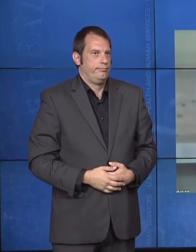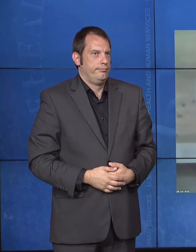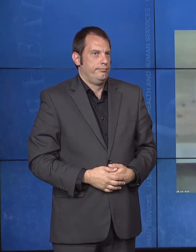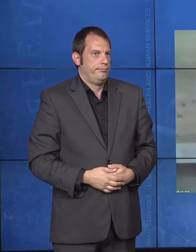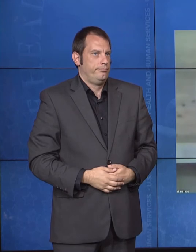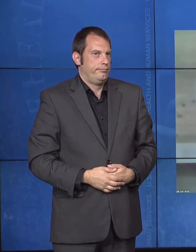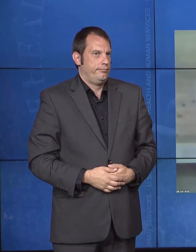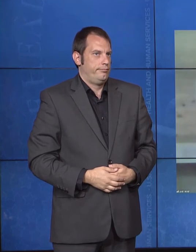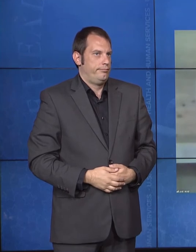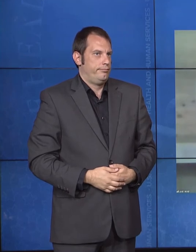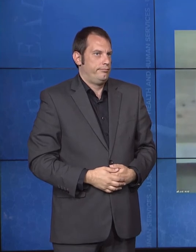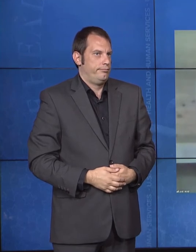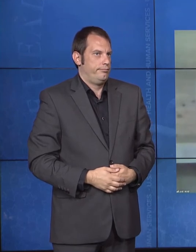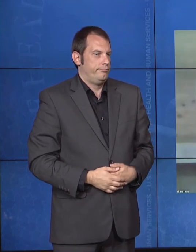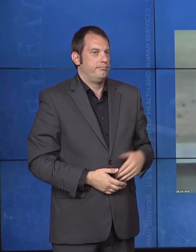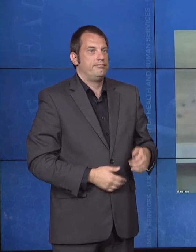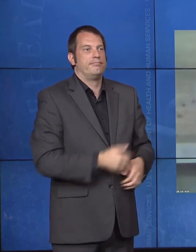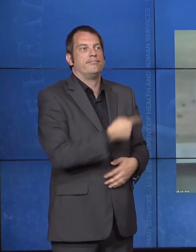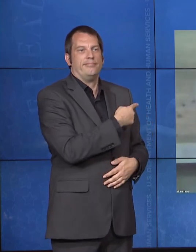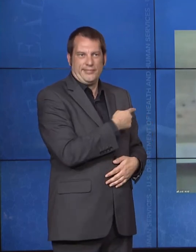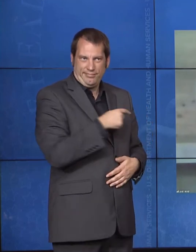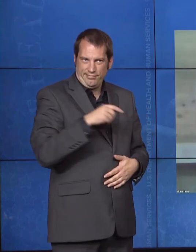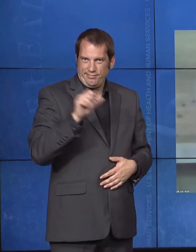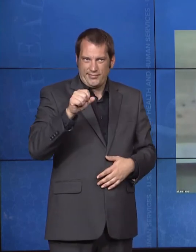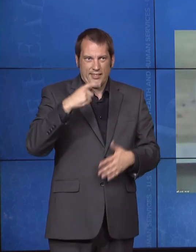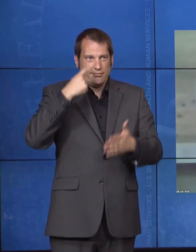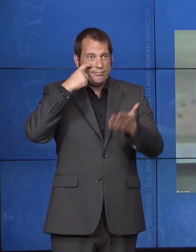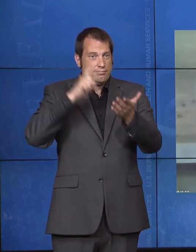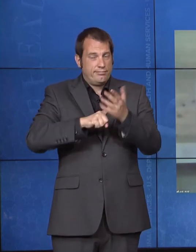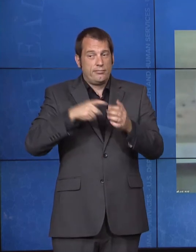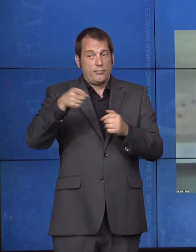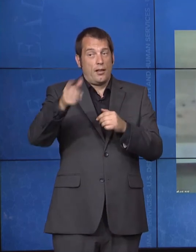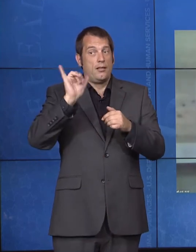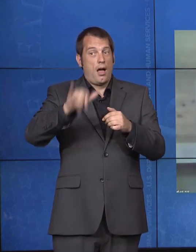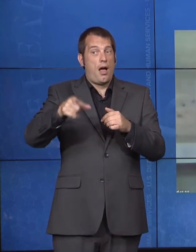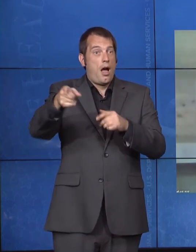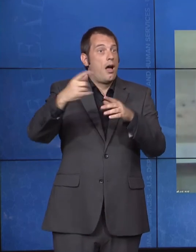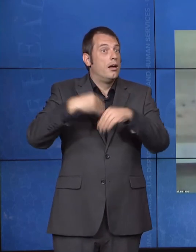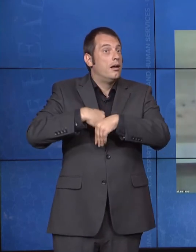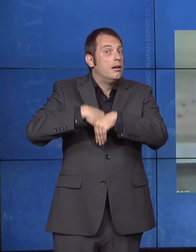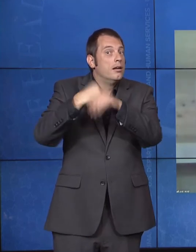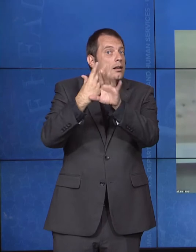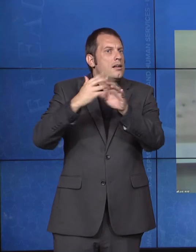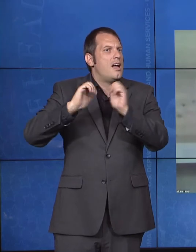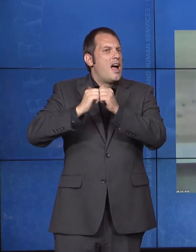needs for people with disabilities and in rural communities all across our nation. And